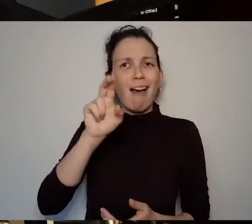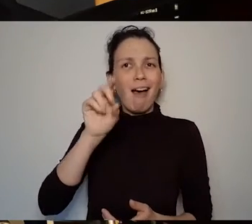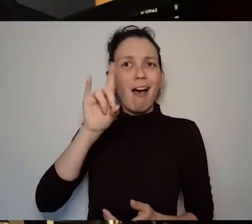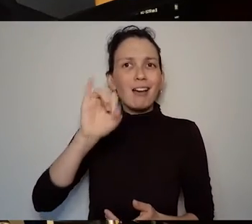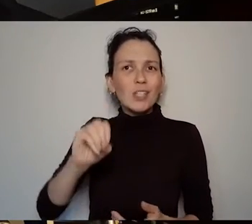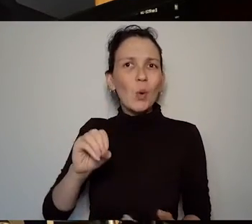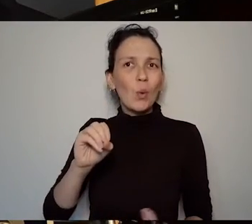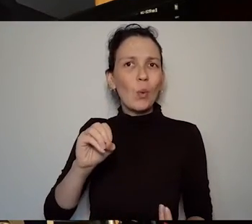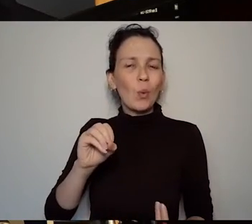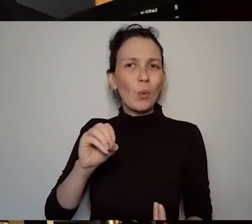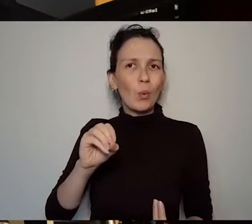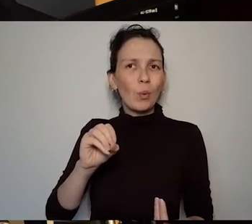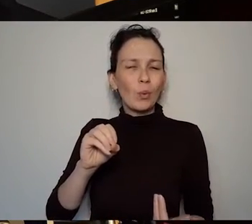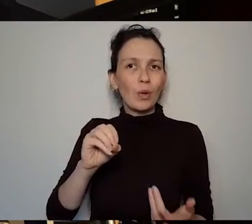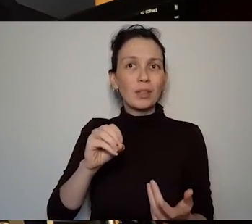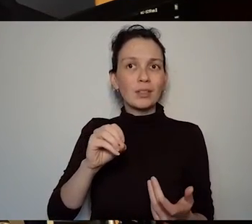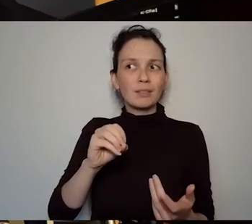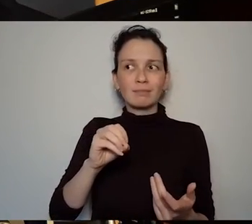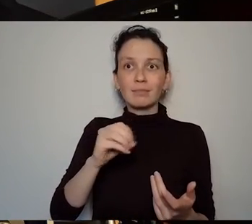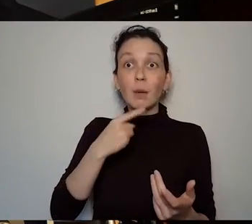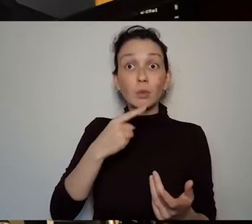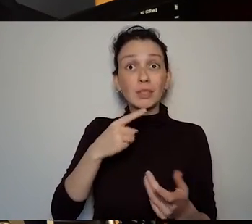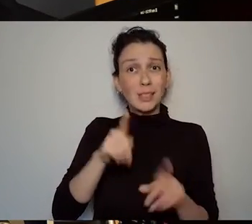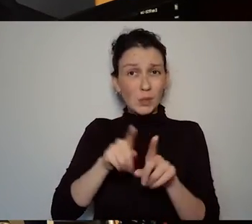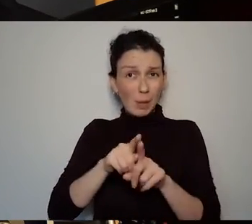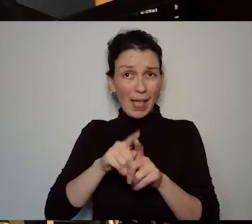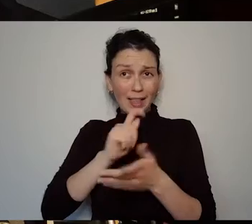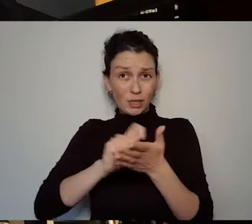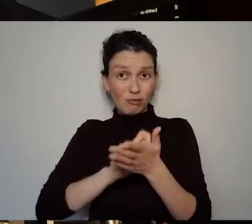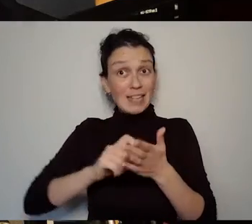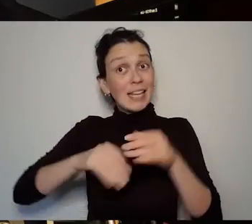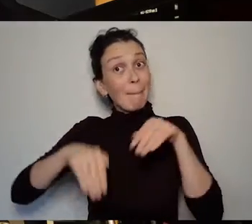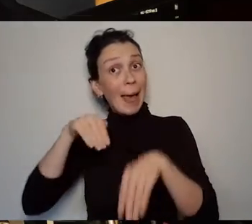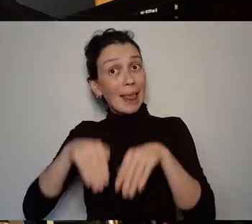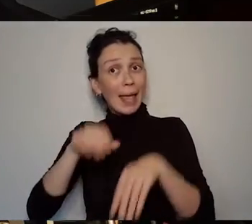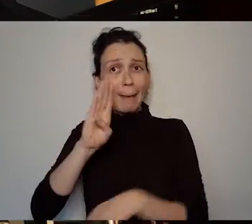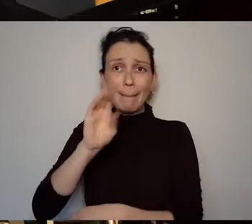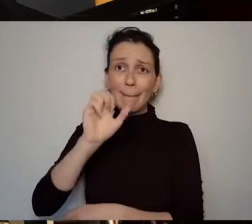which is inherently based around music or maybe it's not I don't know. So is there